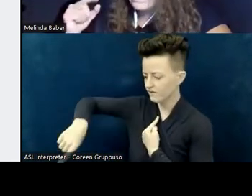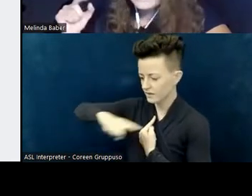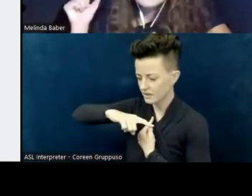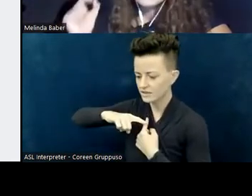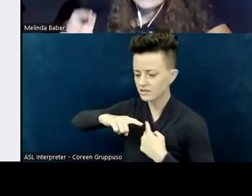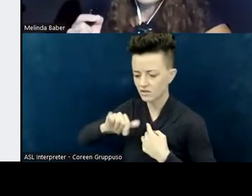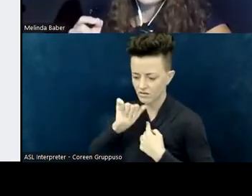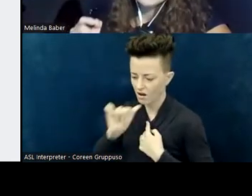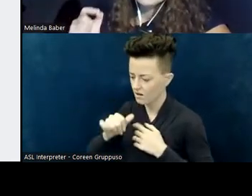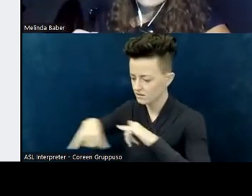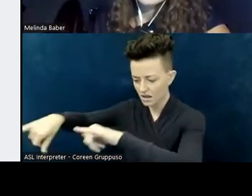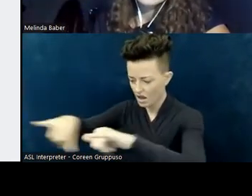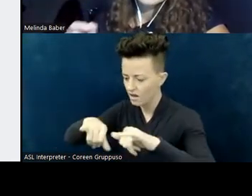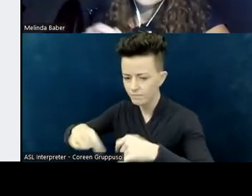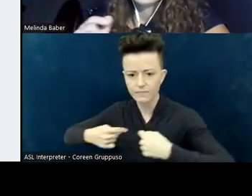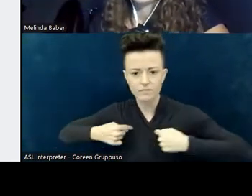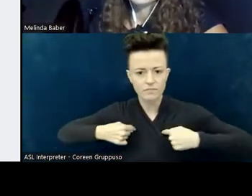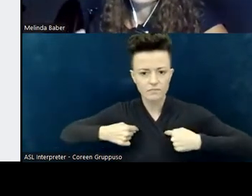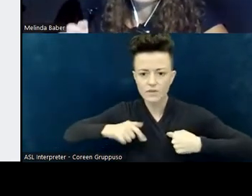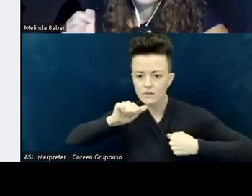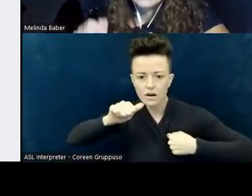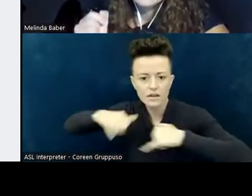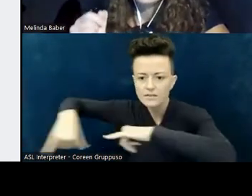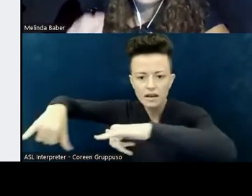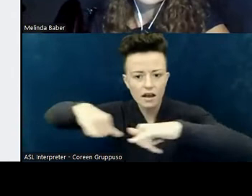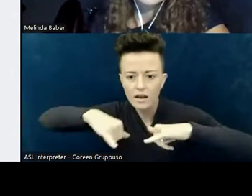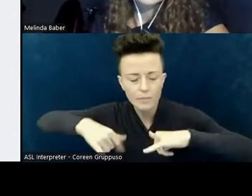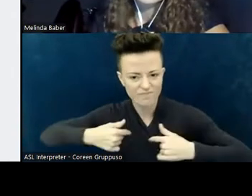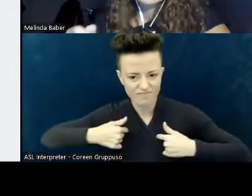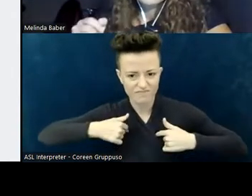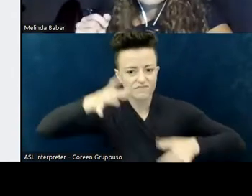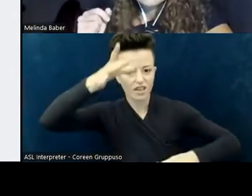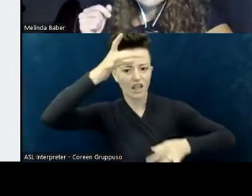The ableist message that because I was different, I didn't belong,